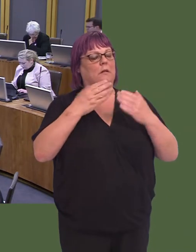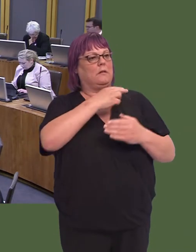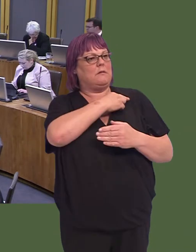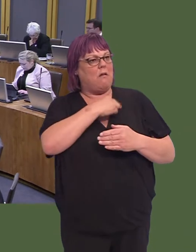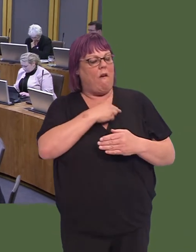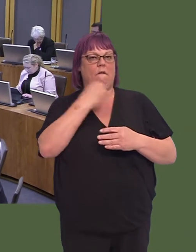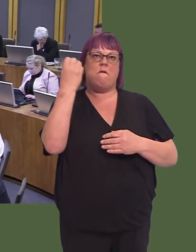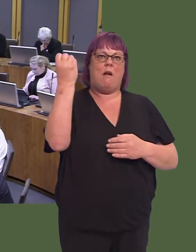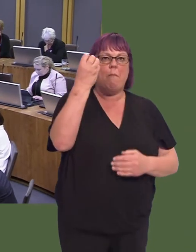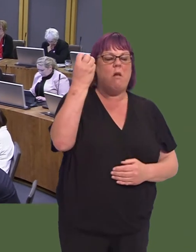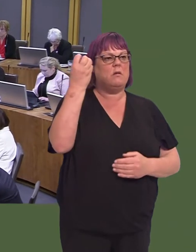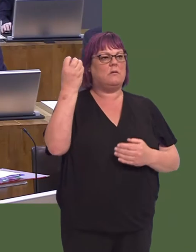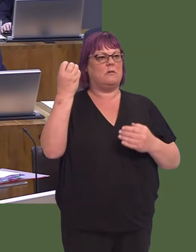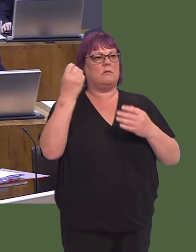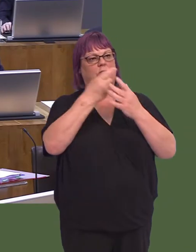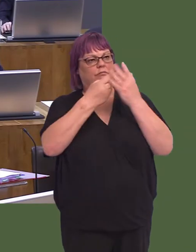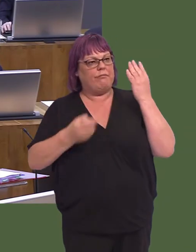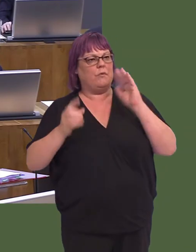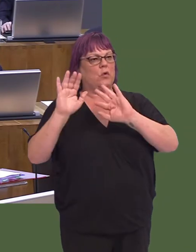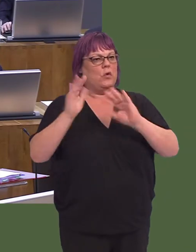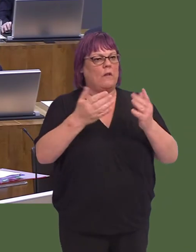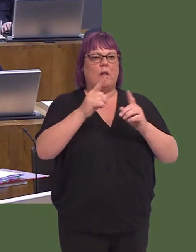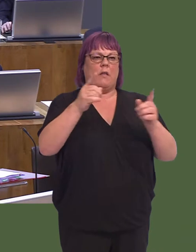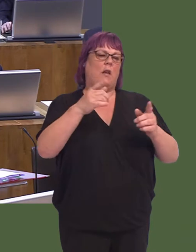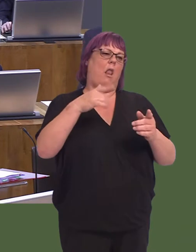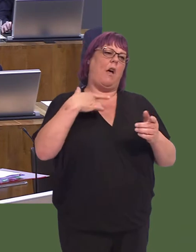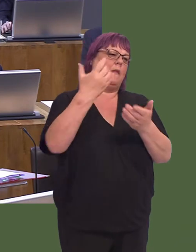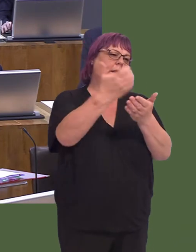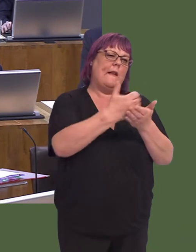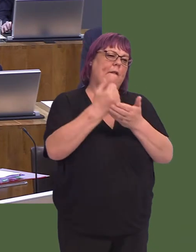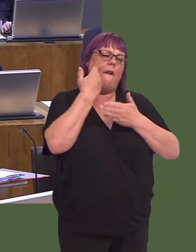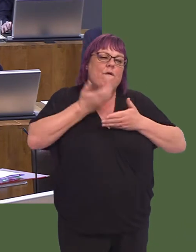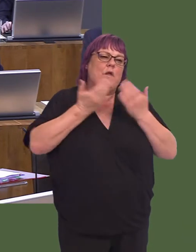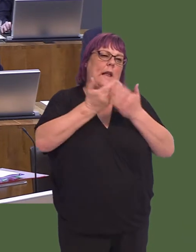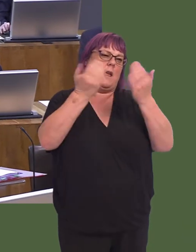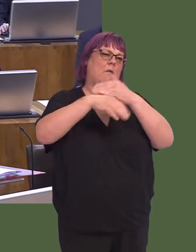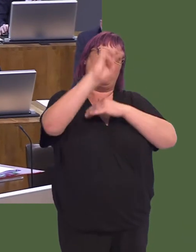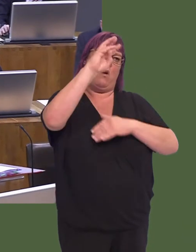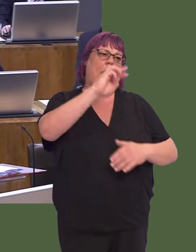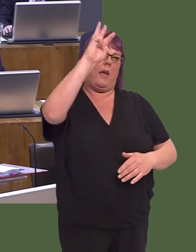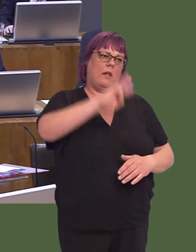indeed, to the ambulance staff for what they do in saving lives day after day in Wales?